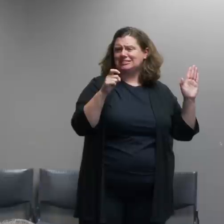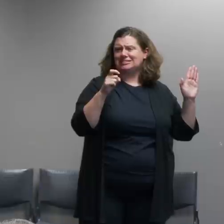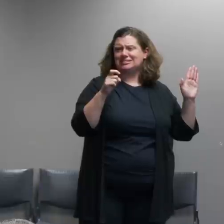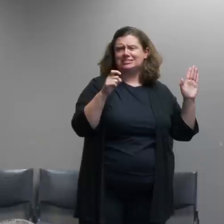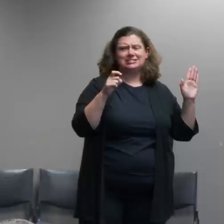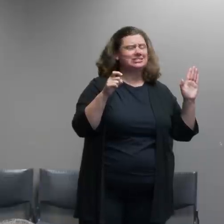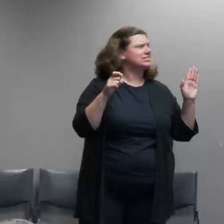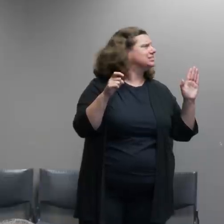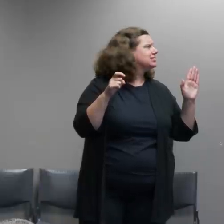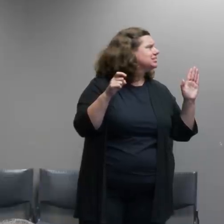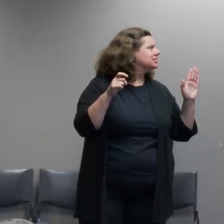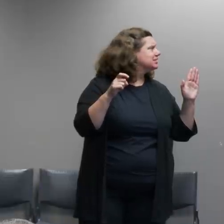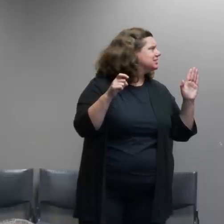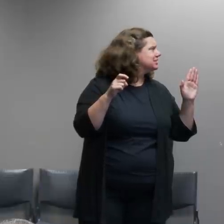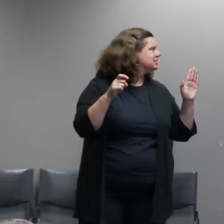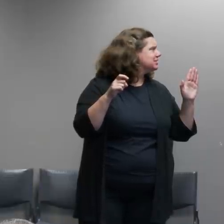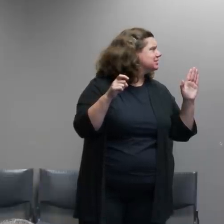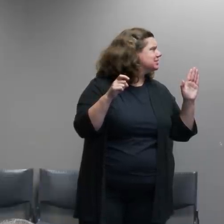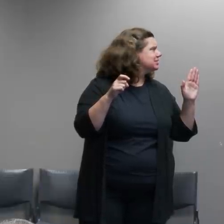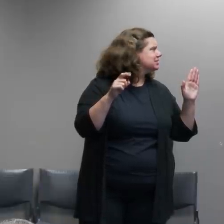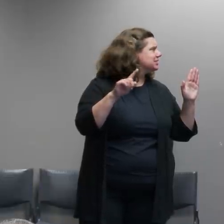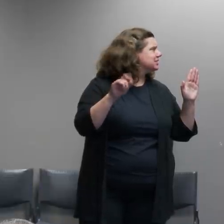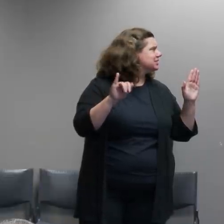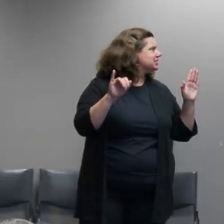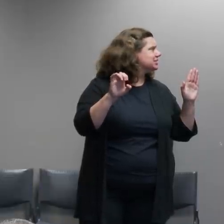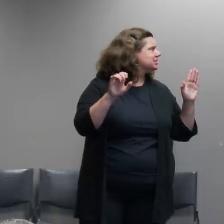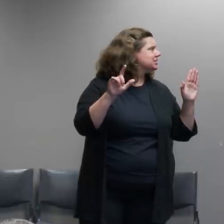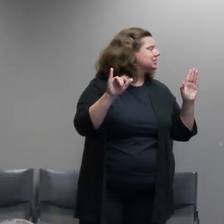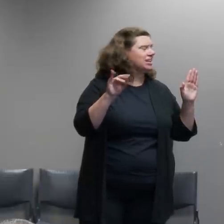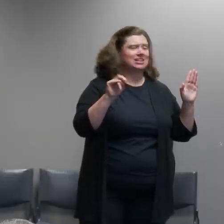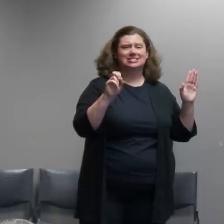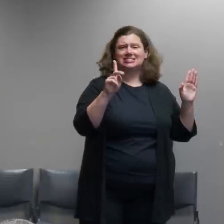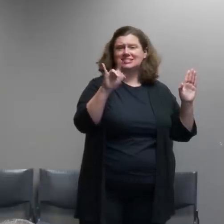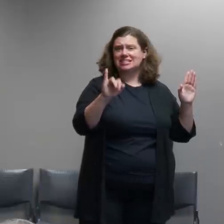microphone alex you out there can you hear me we